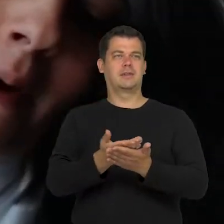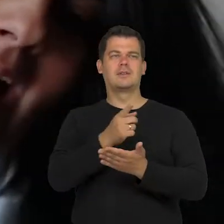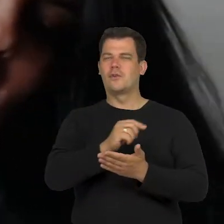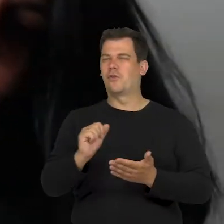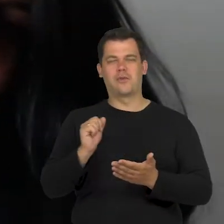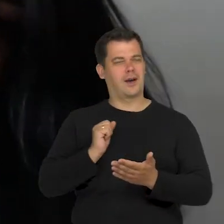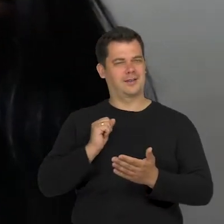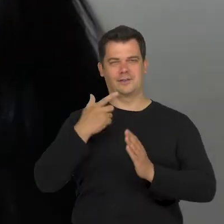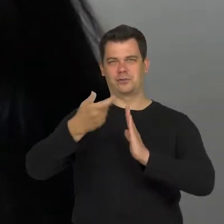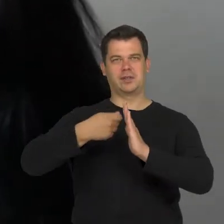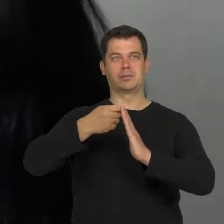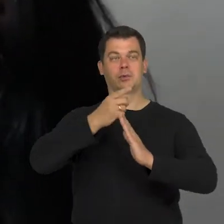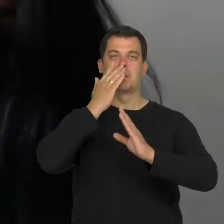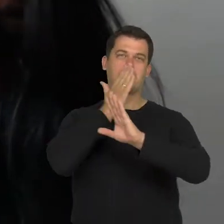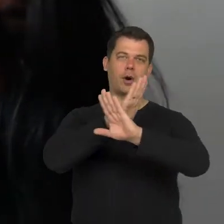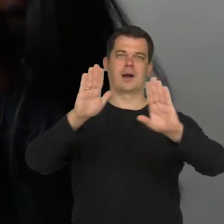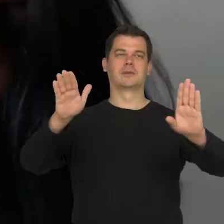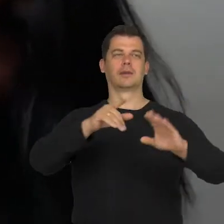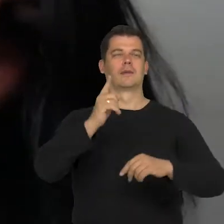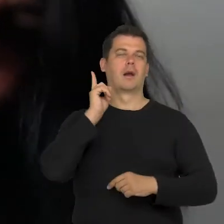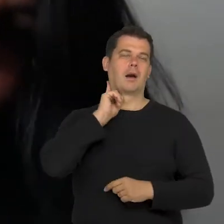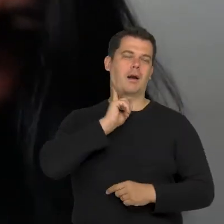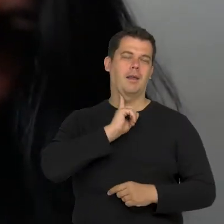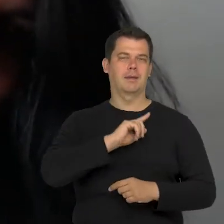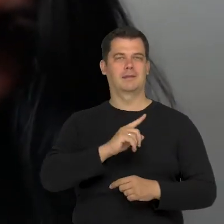because it topples this ignorance